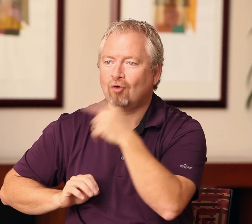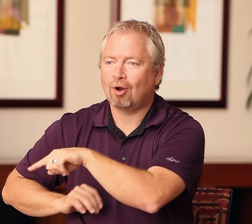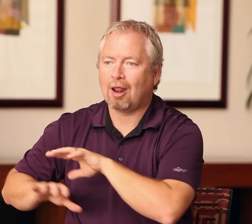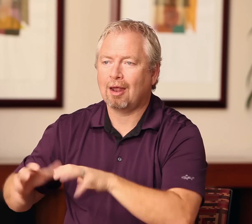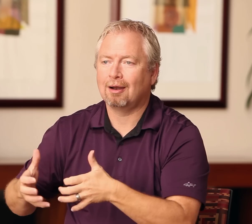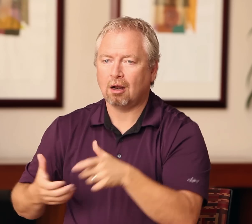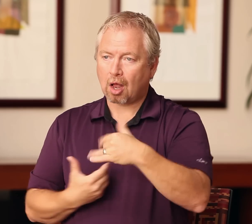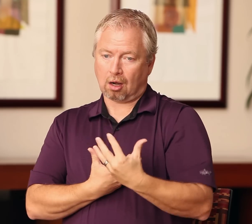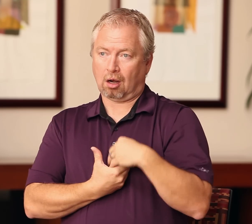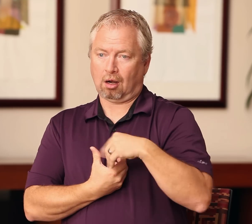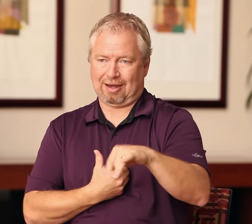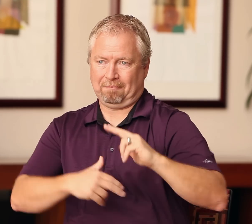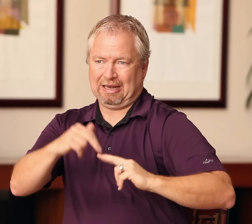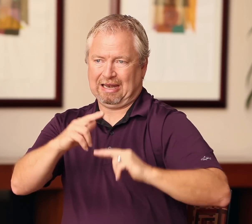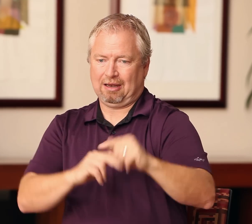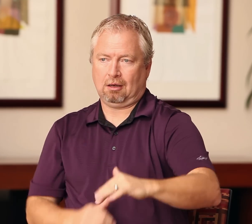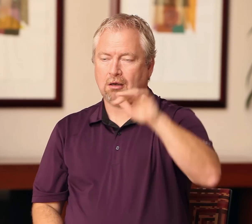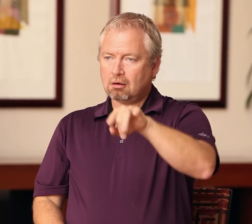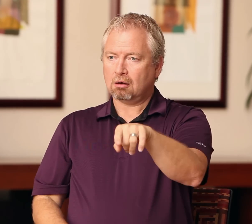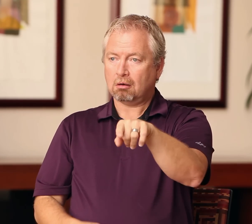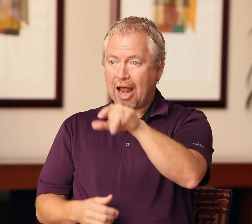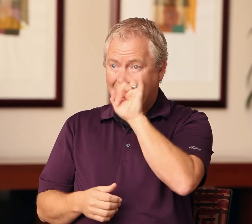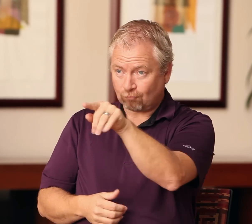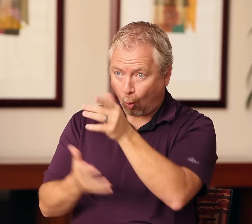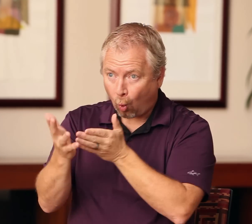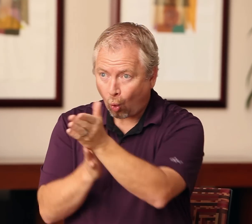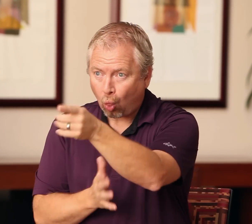students aren’t so fluent in sign. These students will naturally take on the